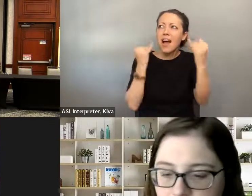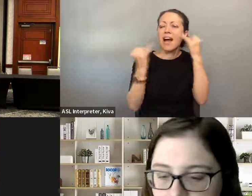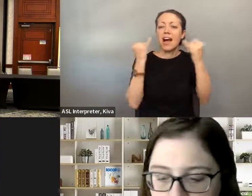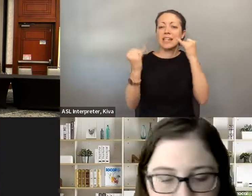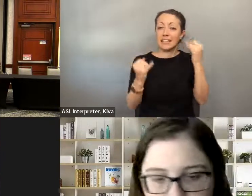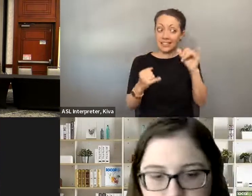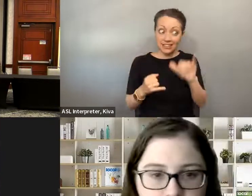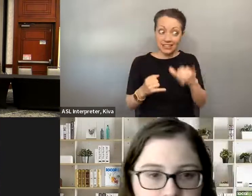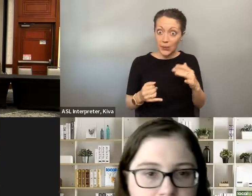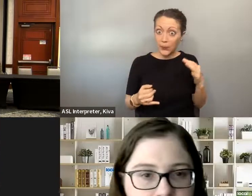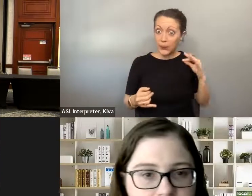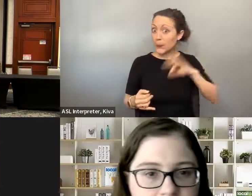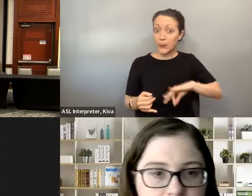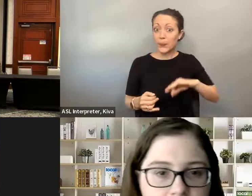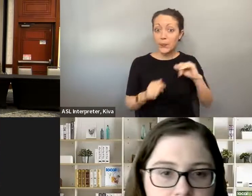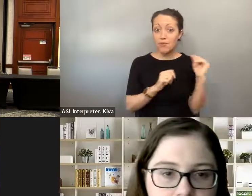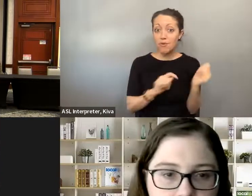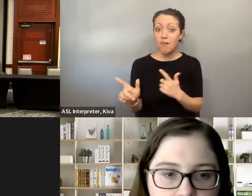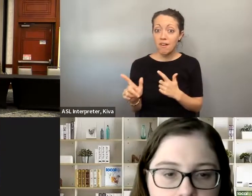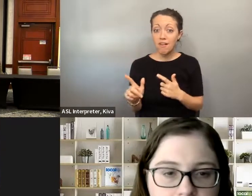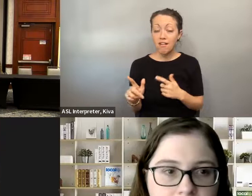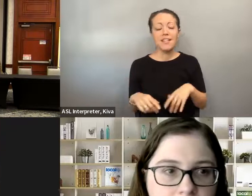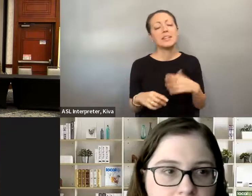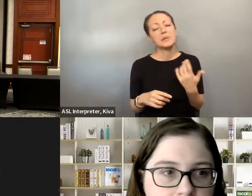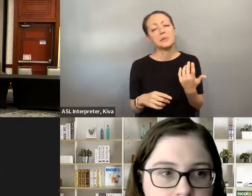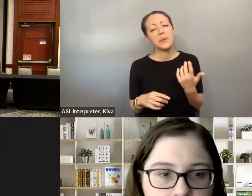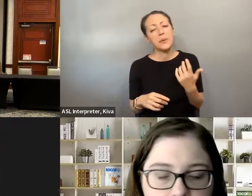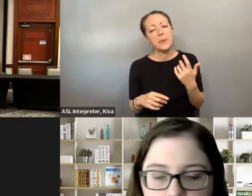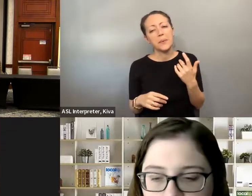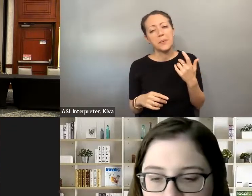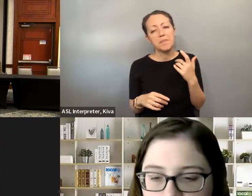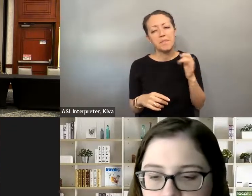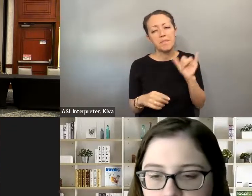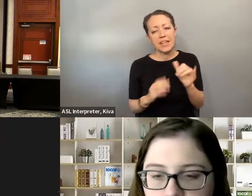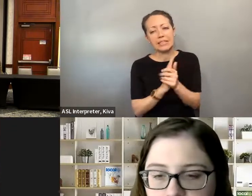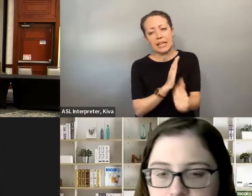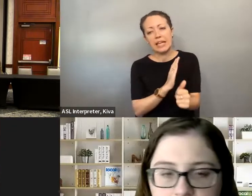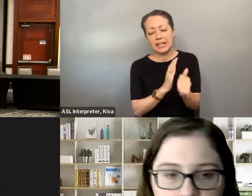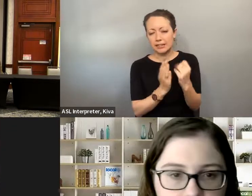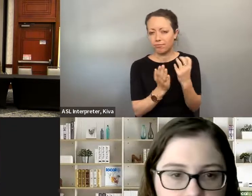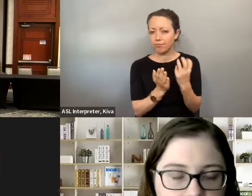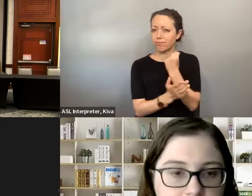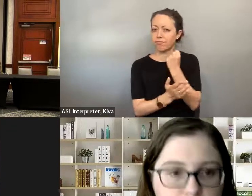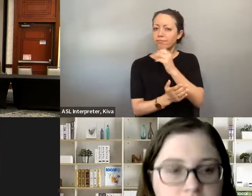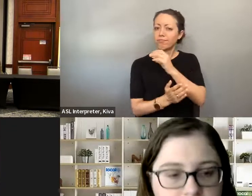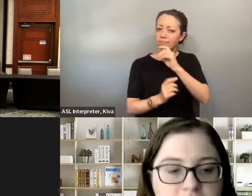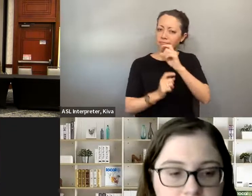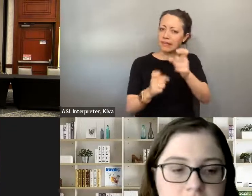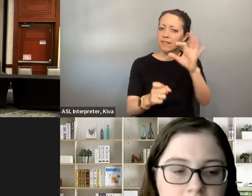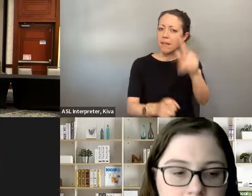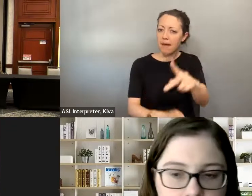local, you know, elected officials, different boards and conditions that are out there. really great additions to the local, you know, elected officials, different boards and commissions that are out